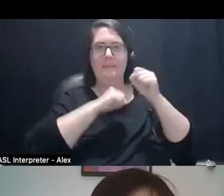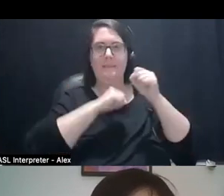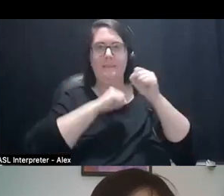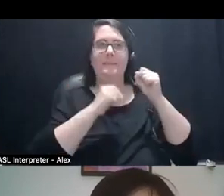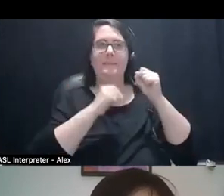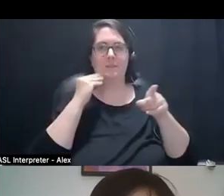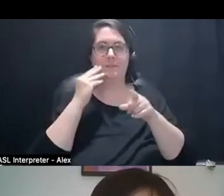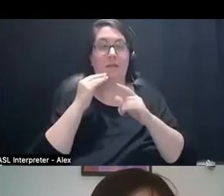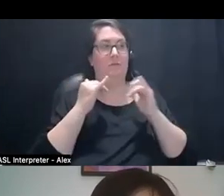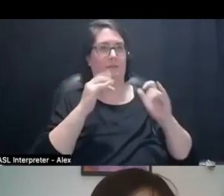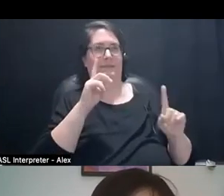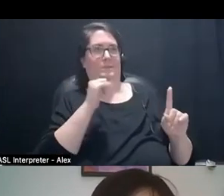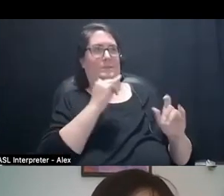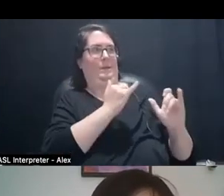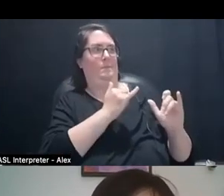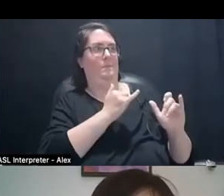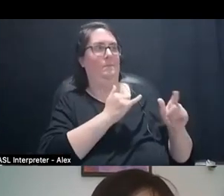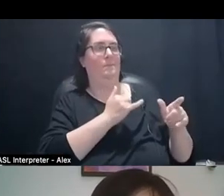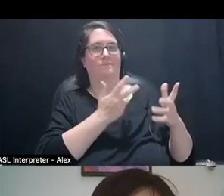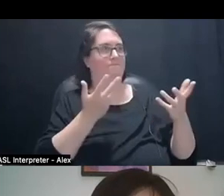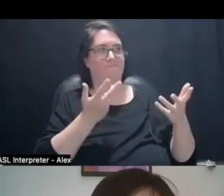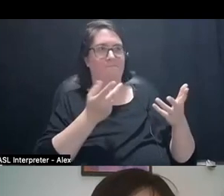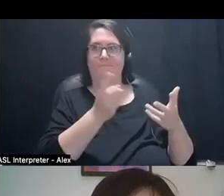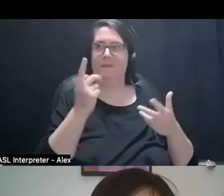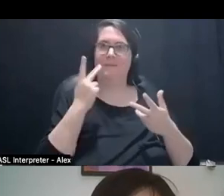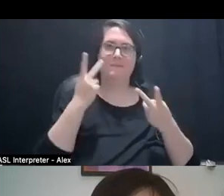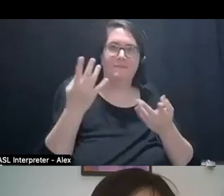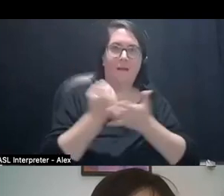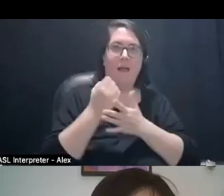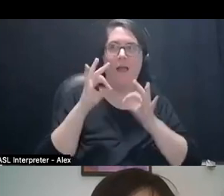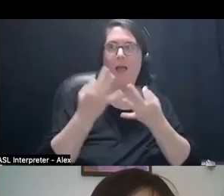other disabled people have been able to have. Like, seeing family, seeing different places,